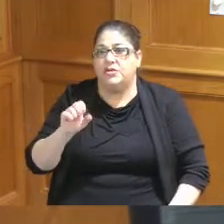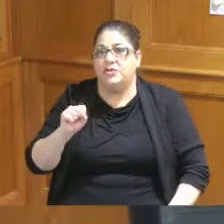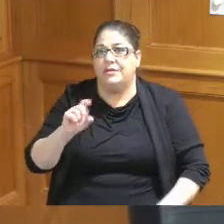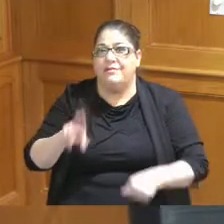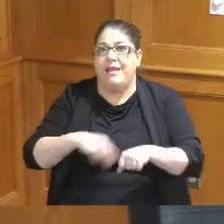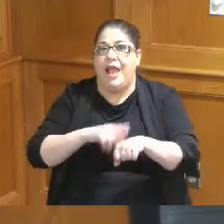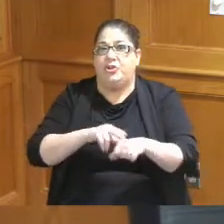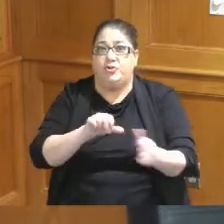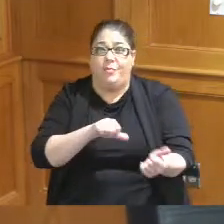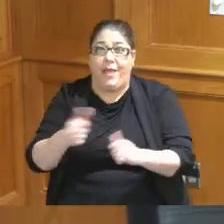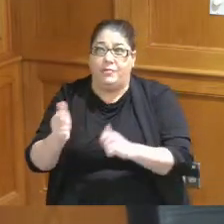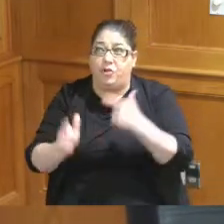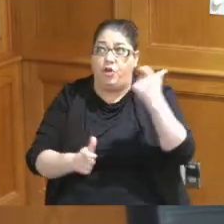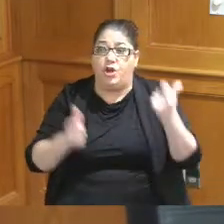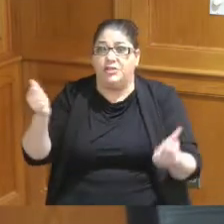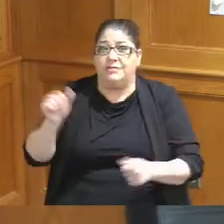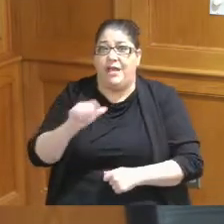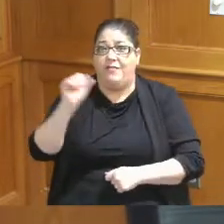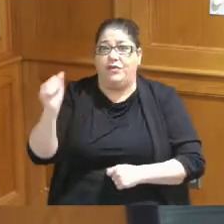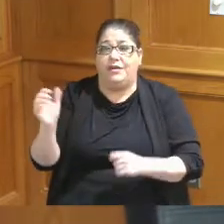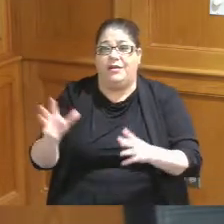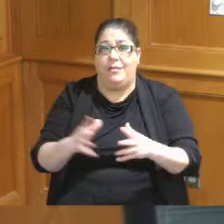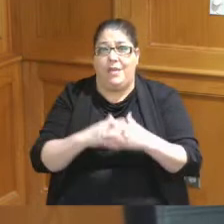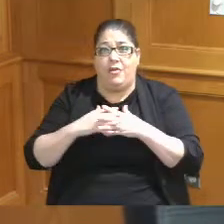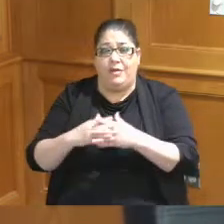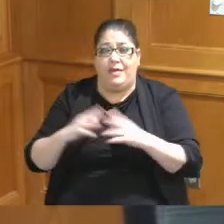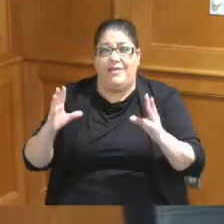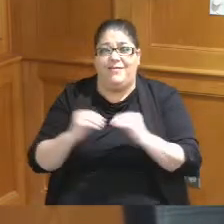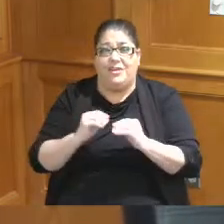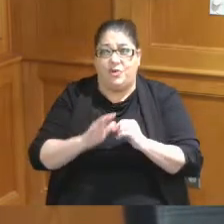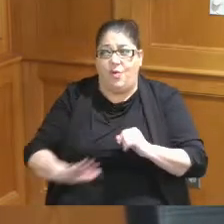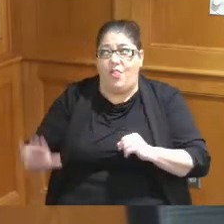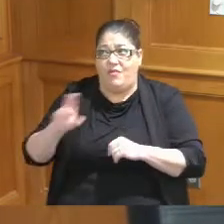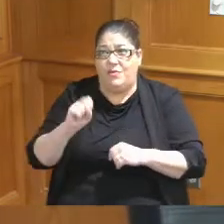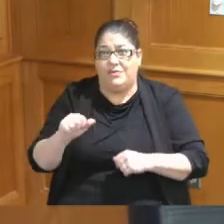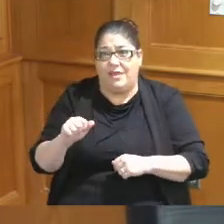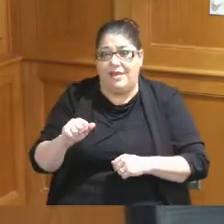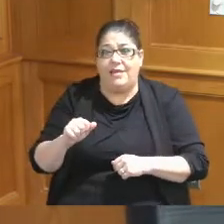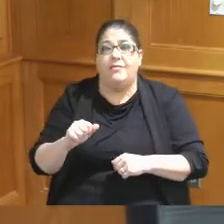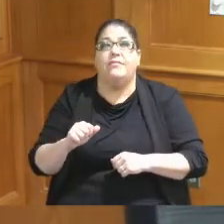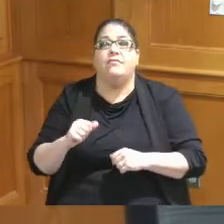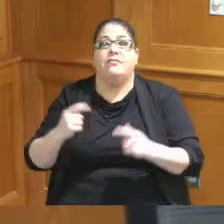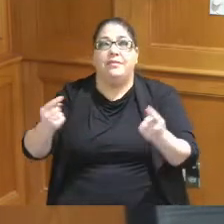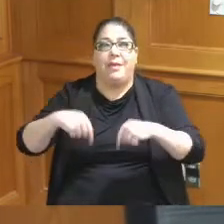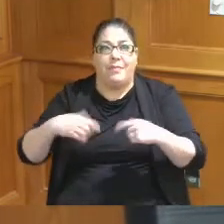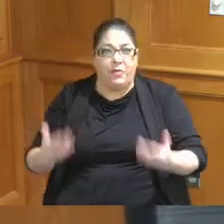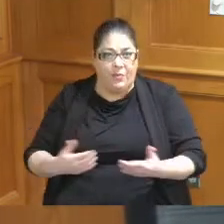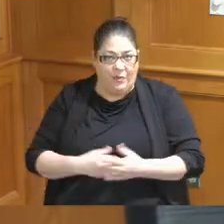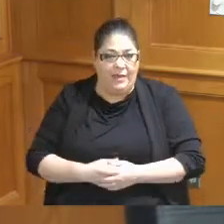which is the largest African-American convention in the whole country we had to go to that was